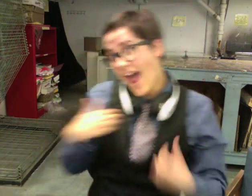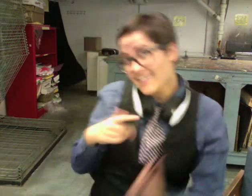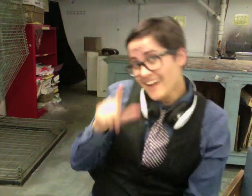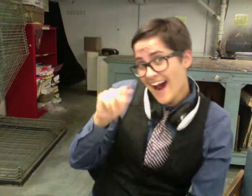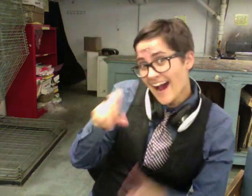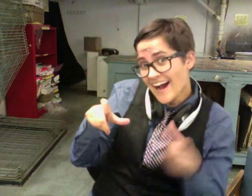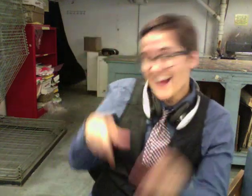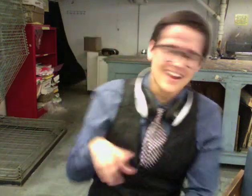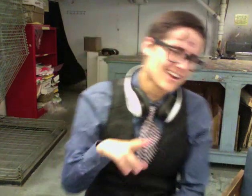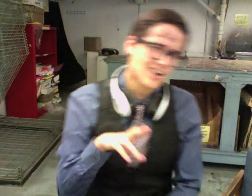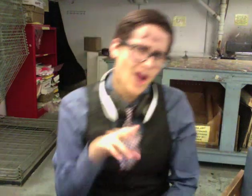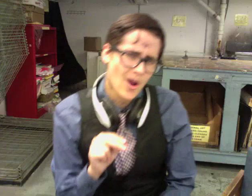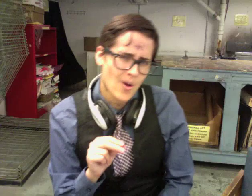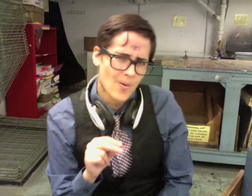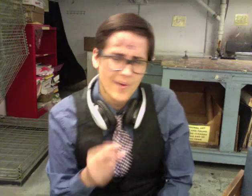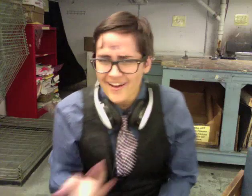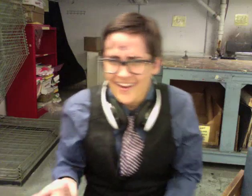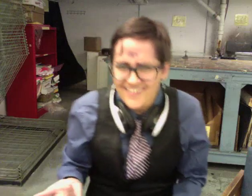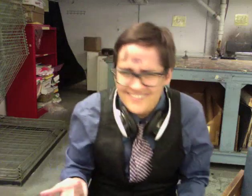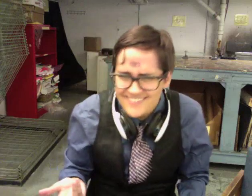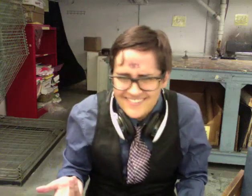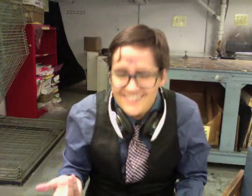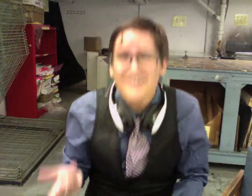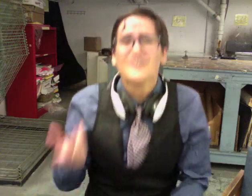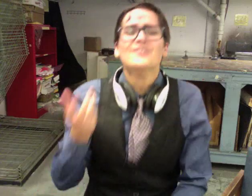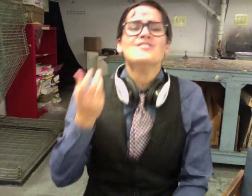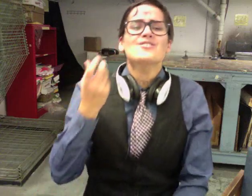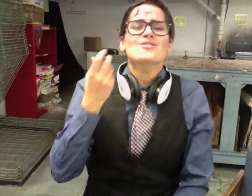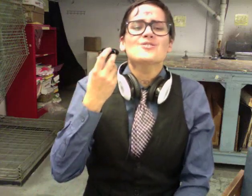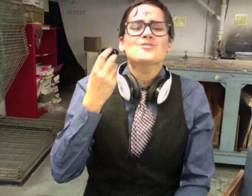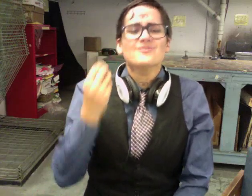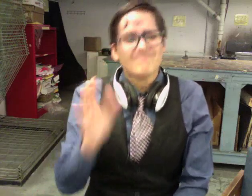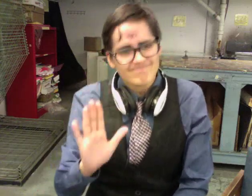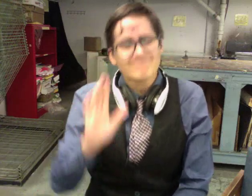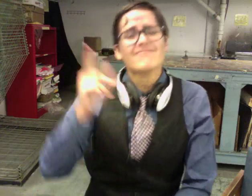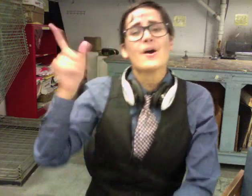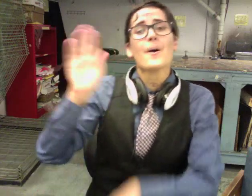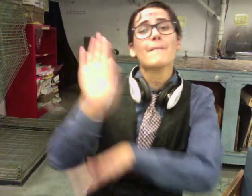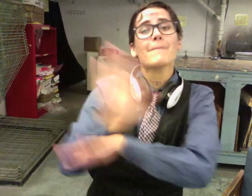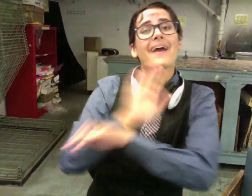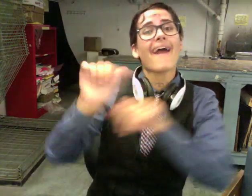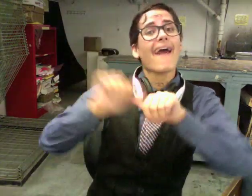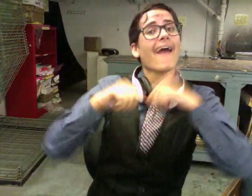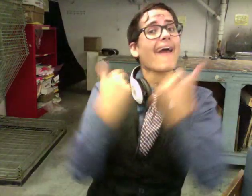The business association did not provide any specific remedies